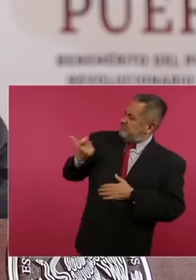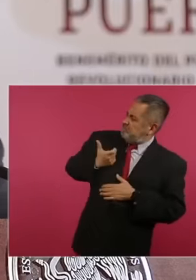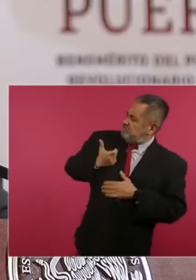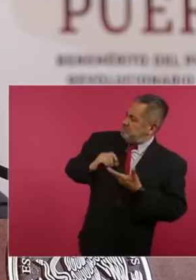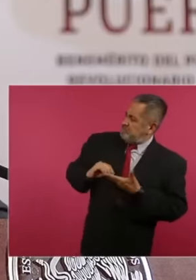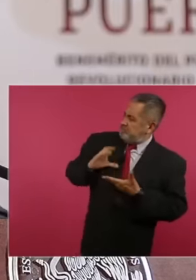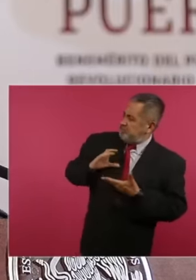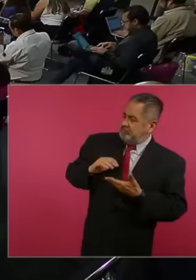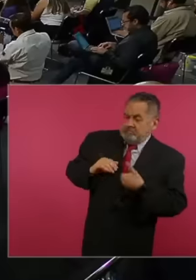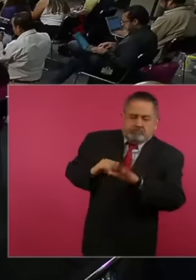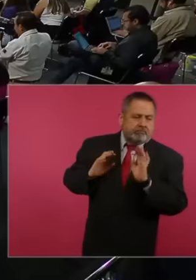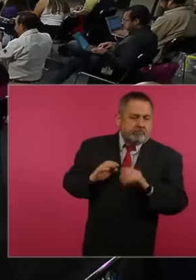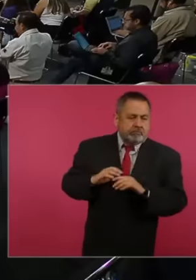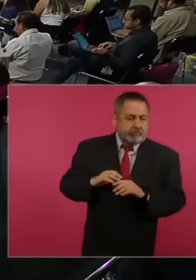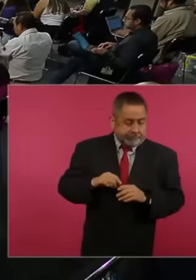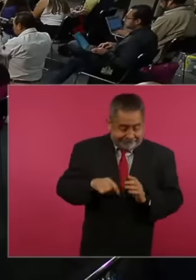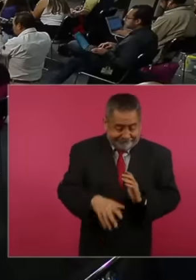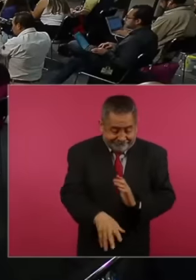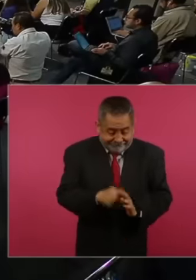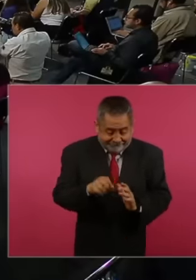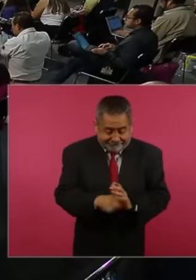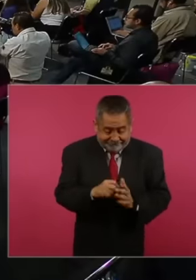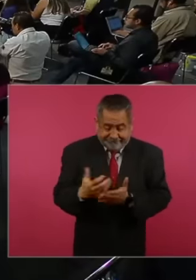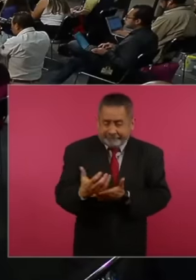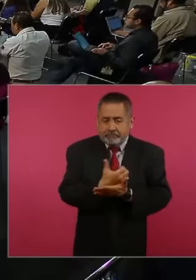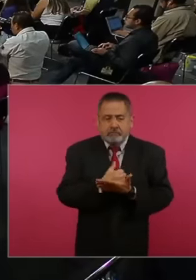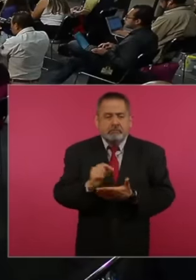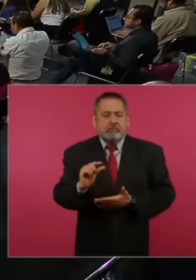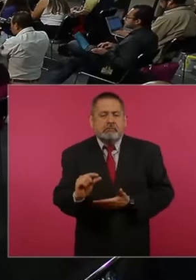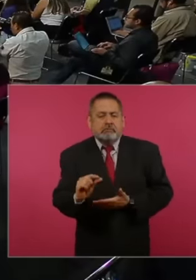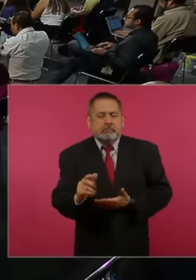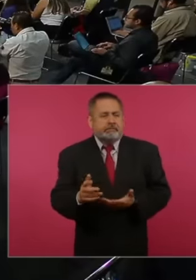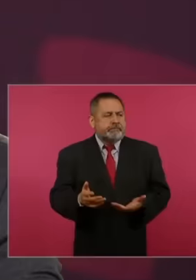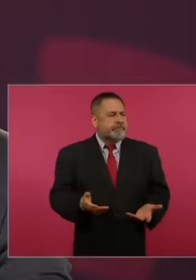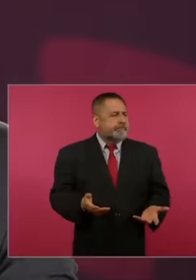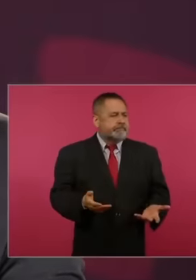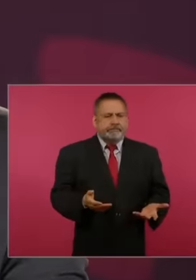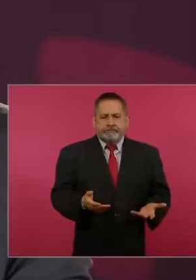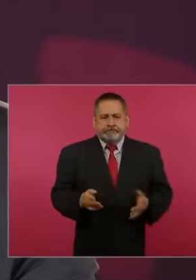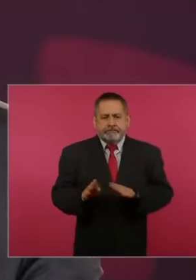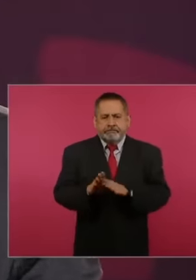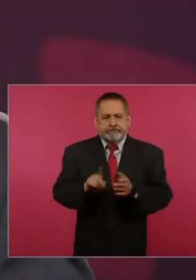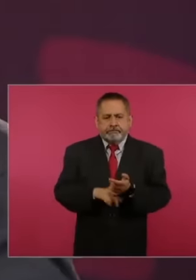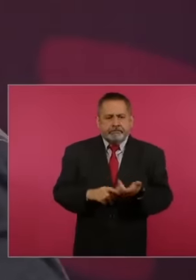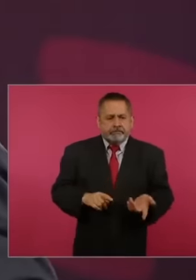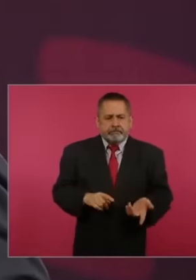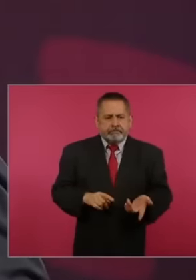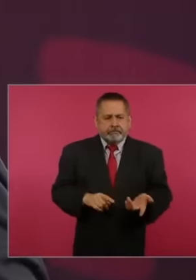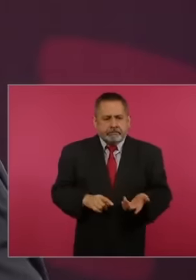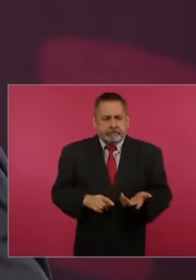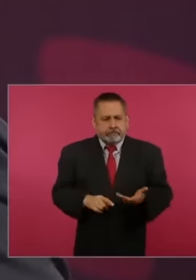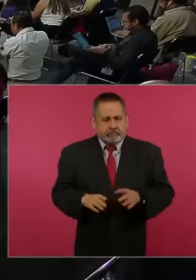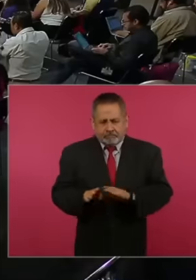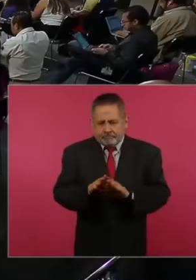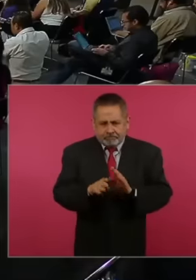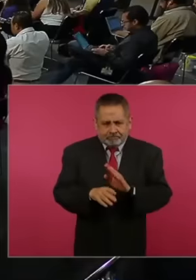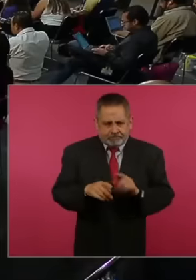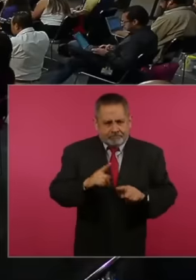that the cost of extracting the barrel was higher than the market cost. That is Chicontepec,